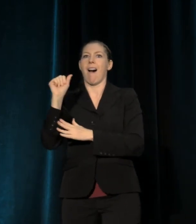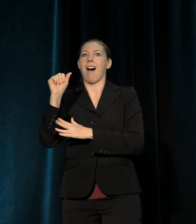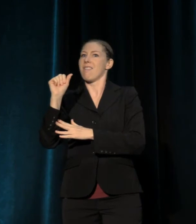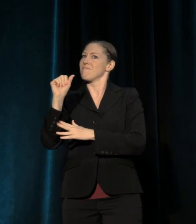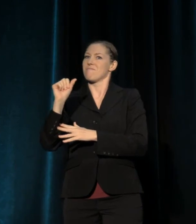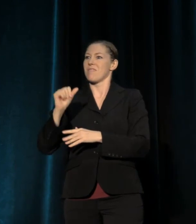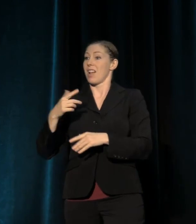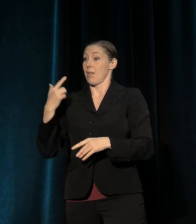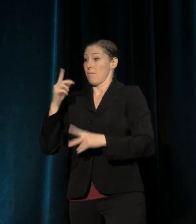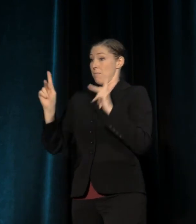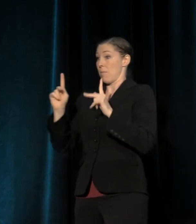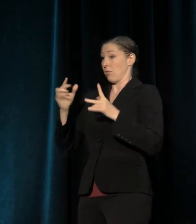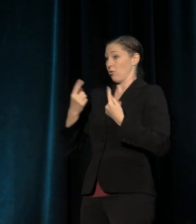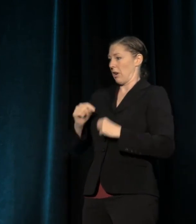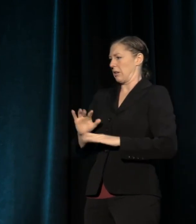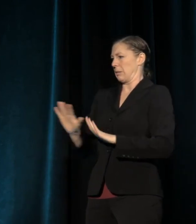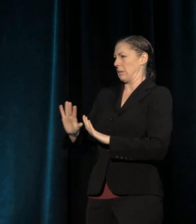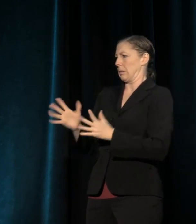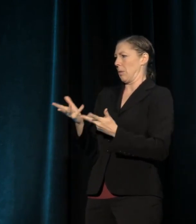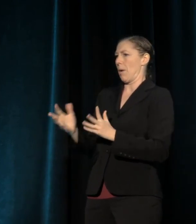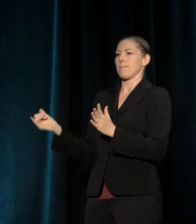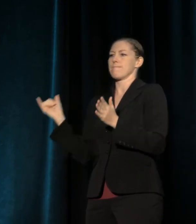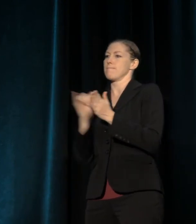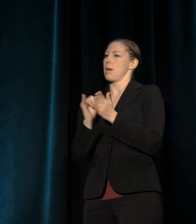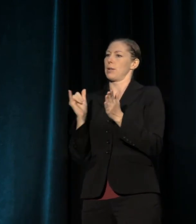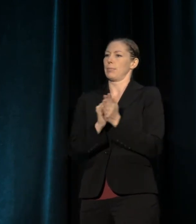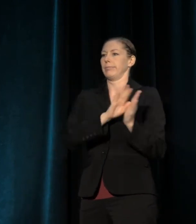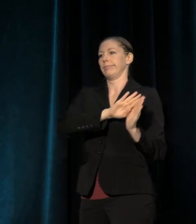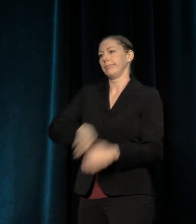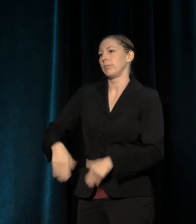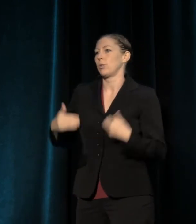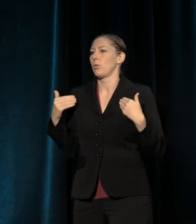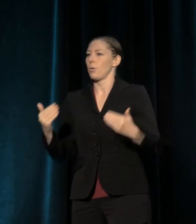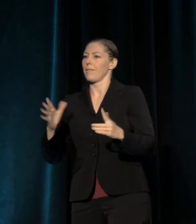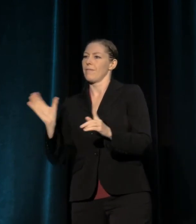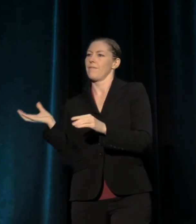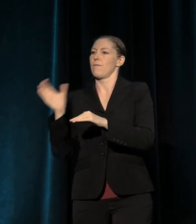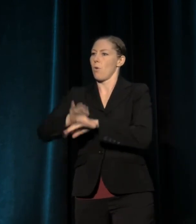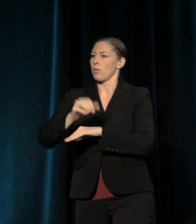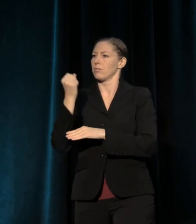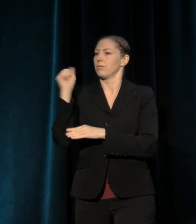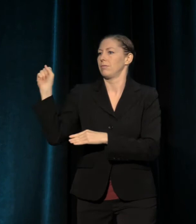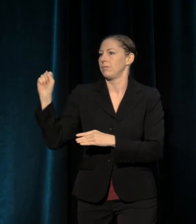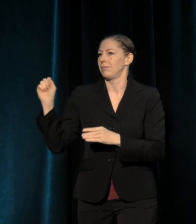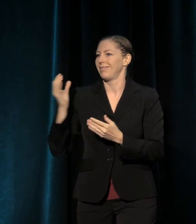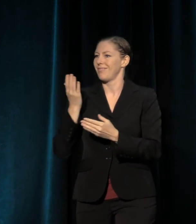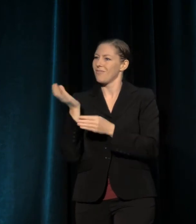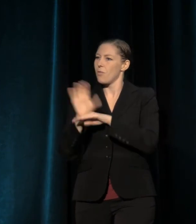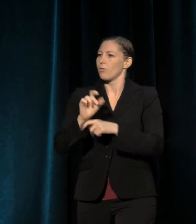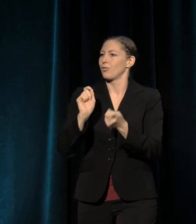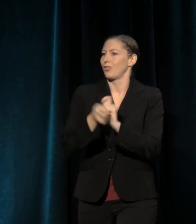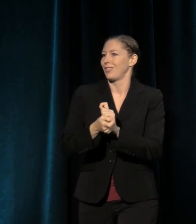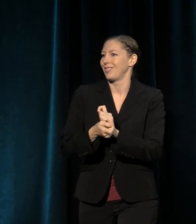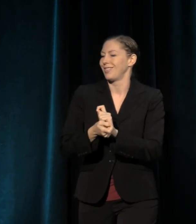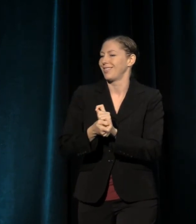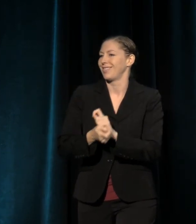Luckily, as artists, this is where we feel exactly at home, right? Art, as many people have said, is a gift.